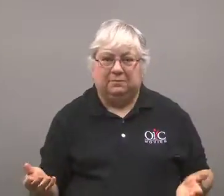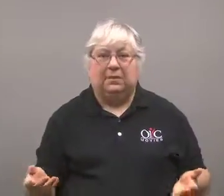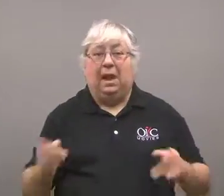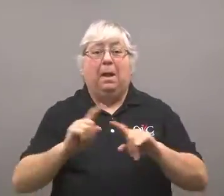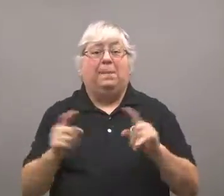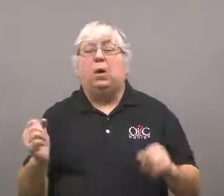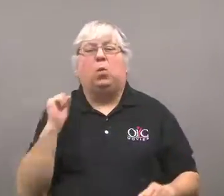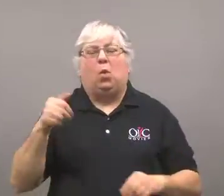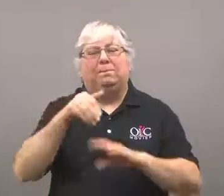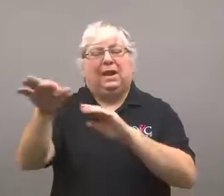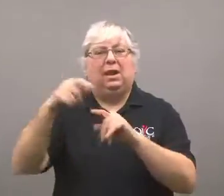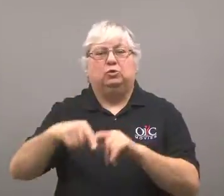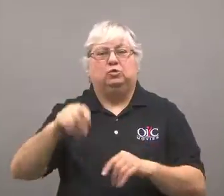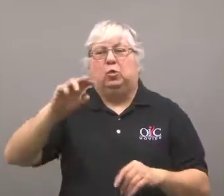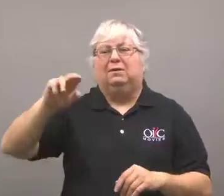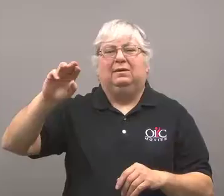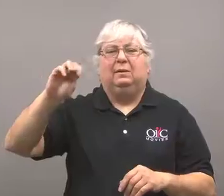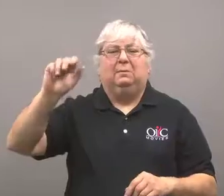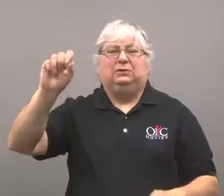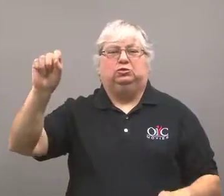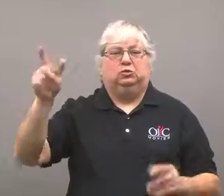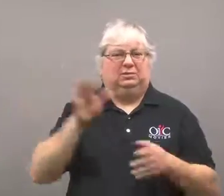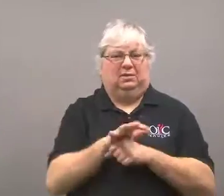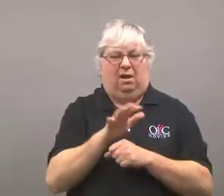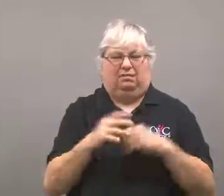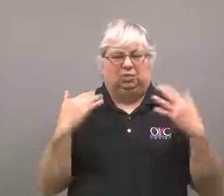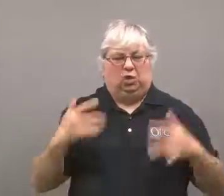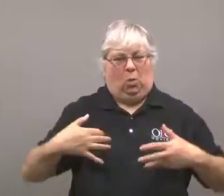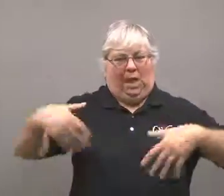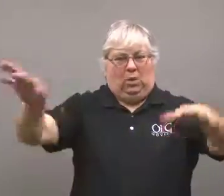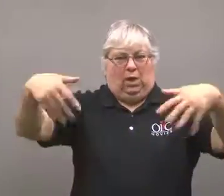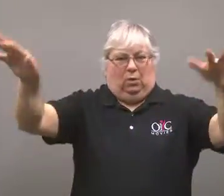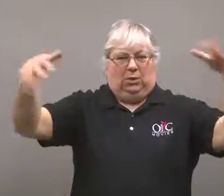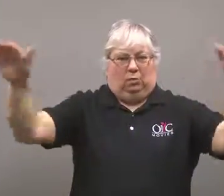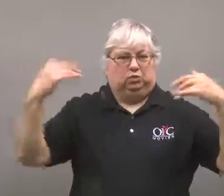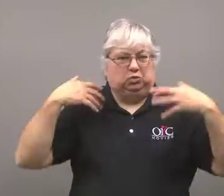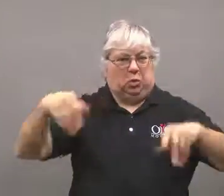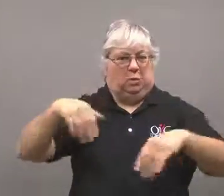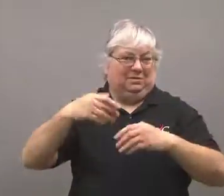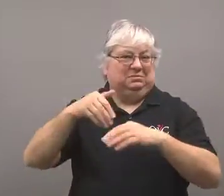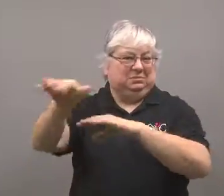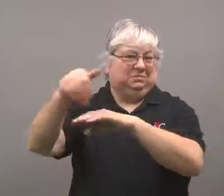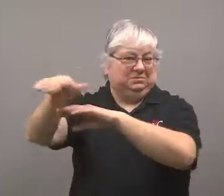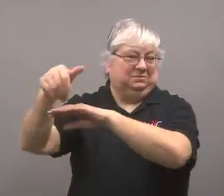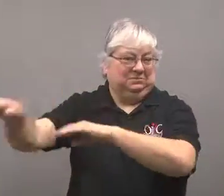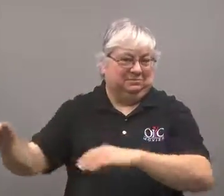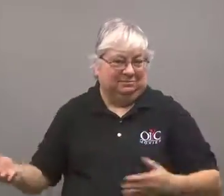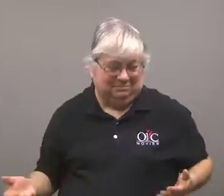He said he wouldn't ship to Massachusetts. The state has enough, and needed to get rid of it.